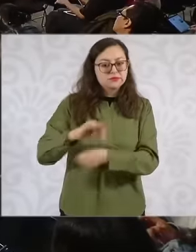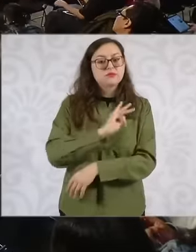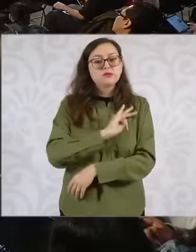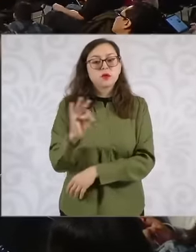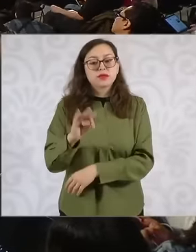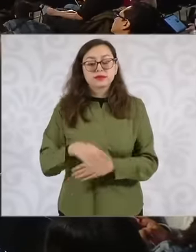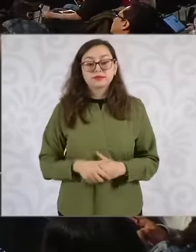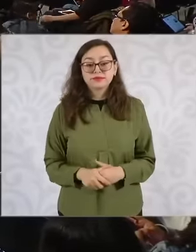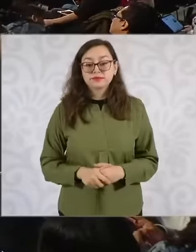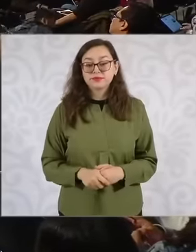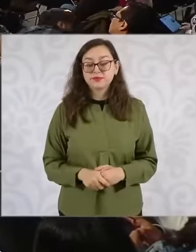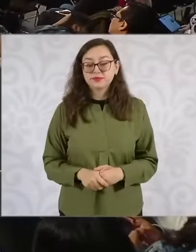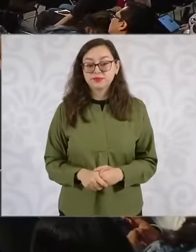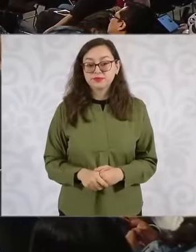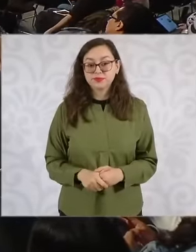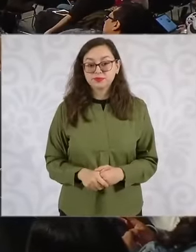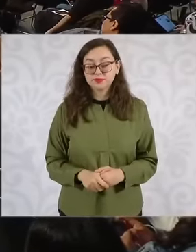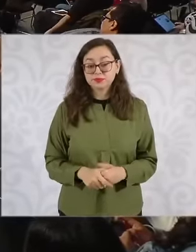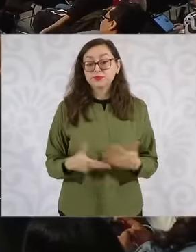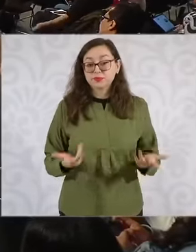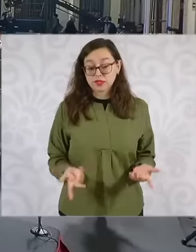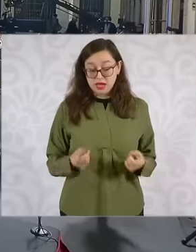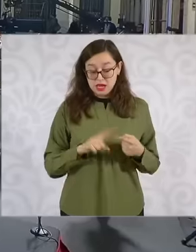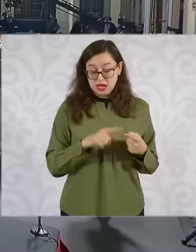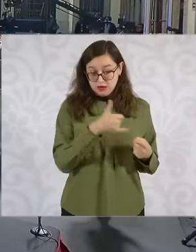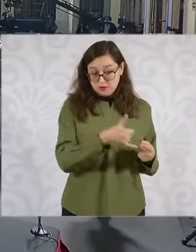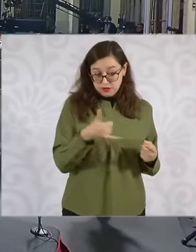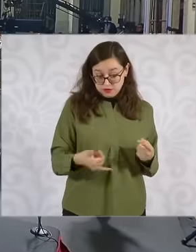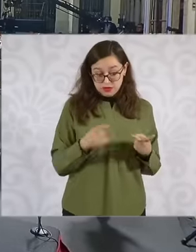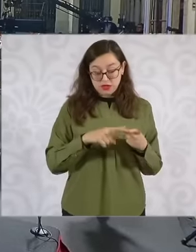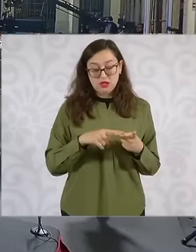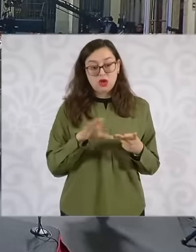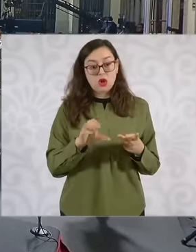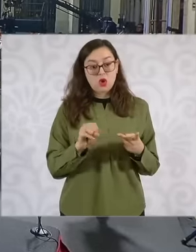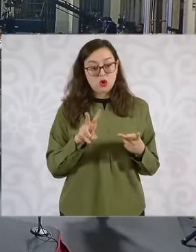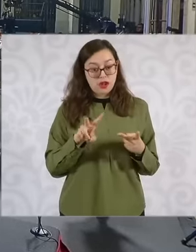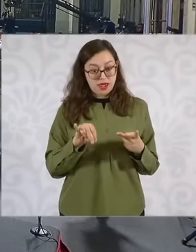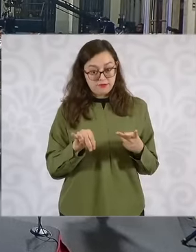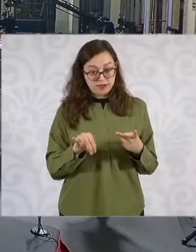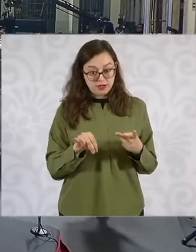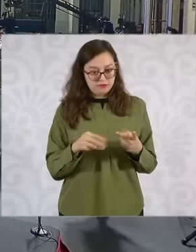both in infonavid and in conavi of course our migrant brothers who